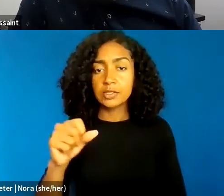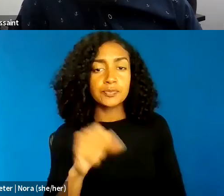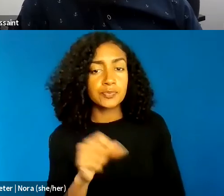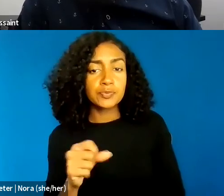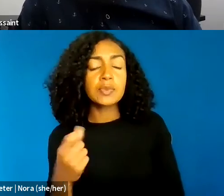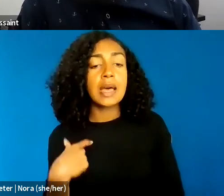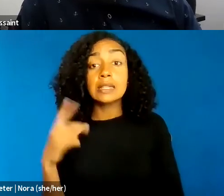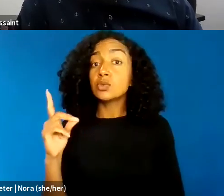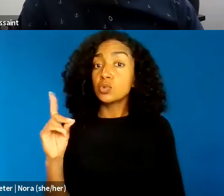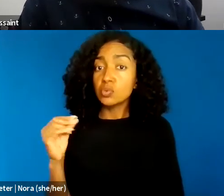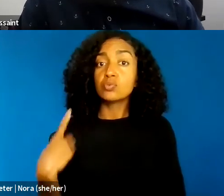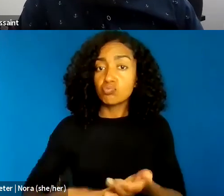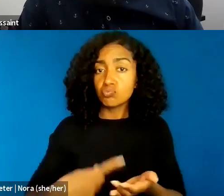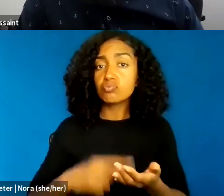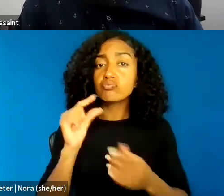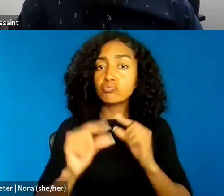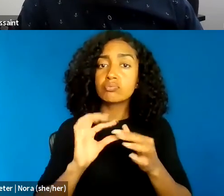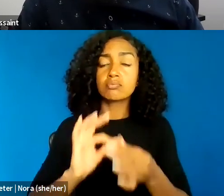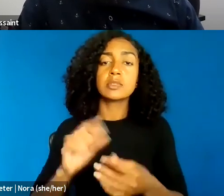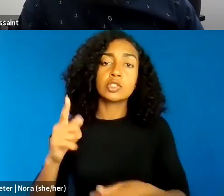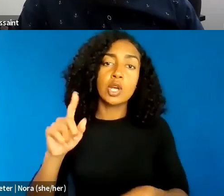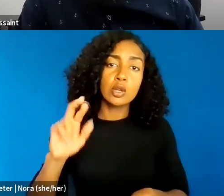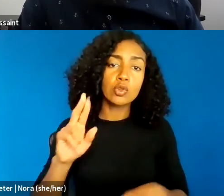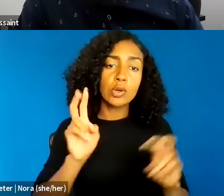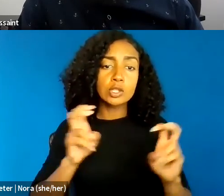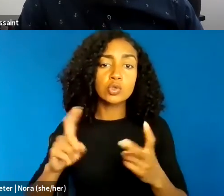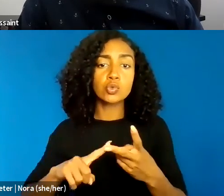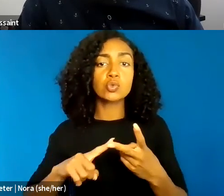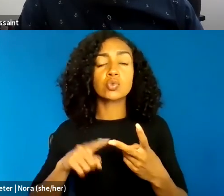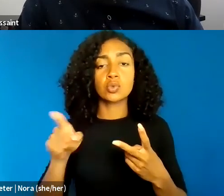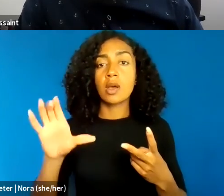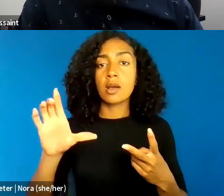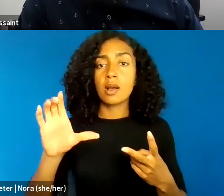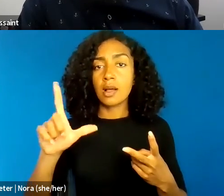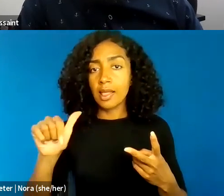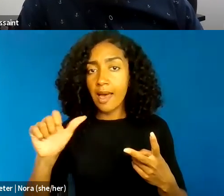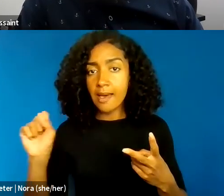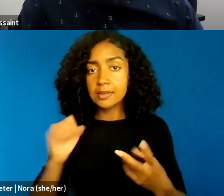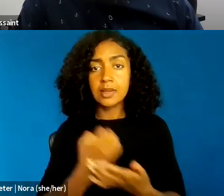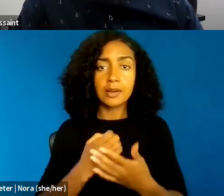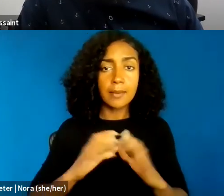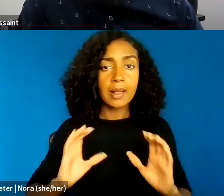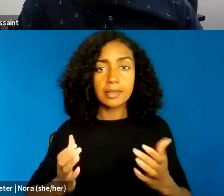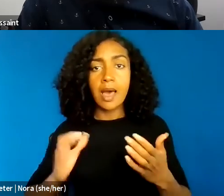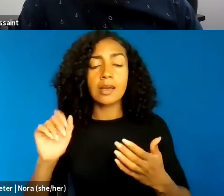and sexuality issues and class issues in my piece. You know, as I say in my piece, there's a reason why Alondra Nelson